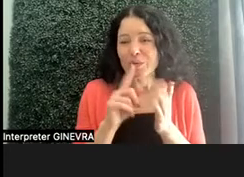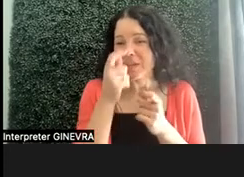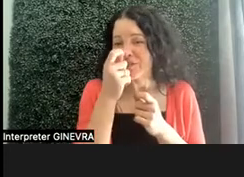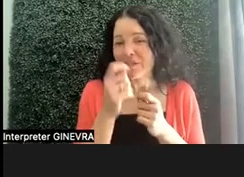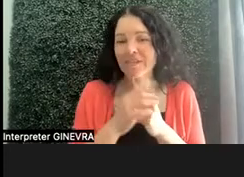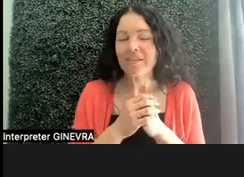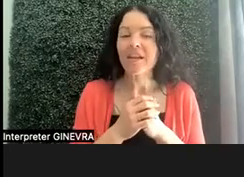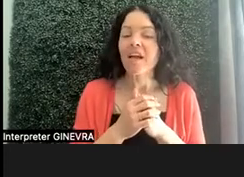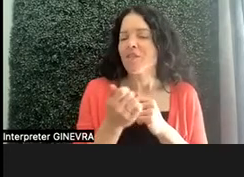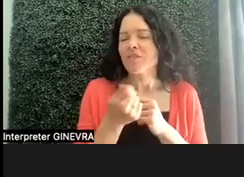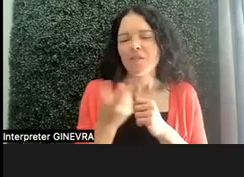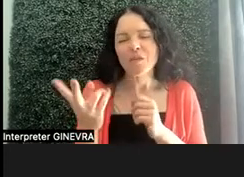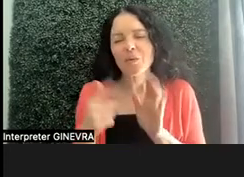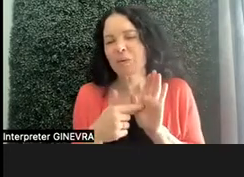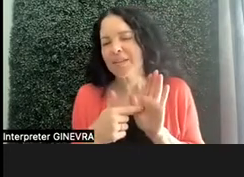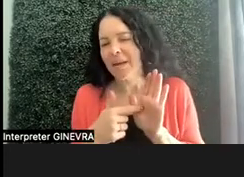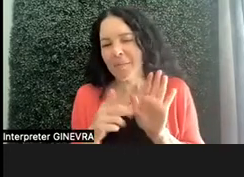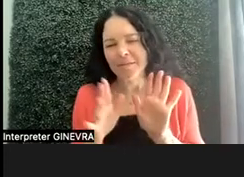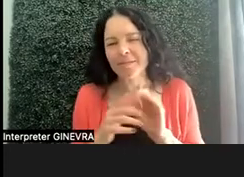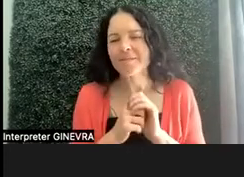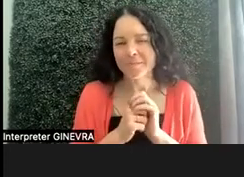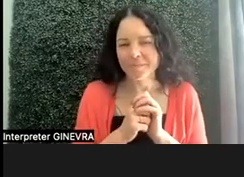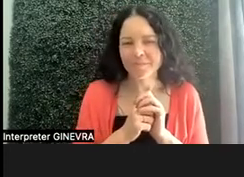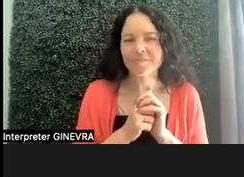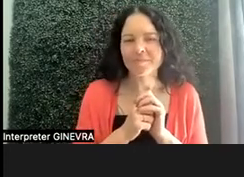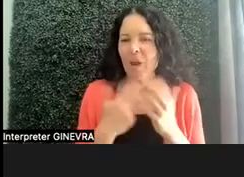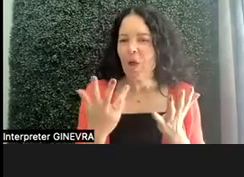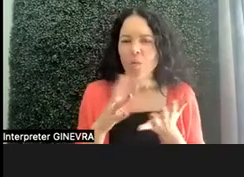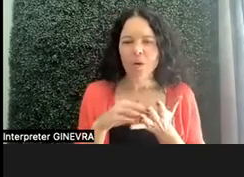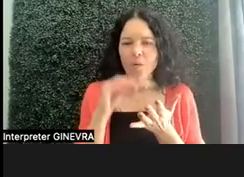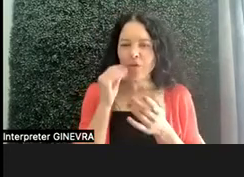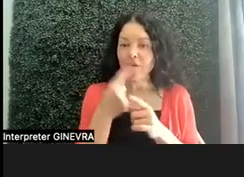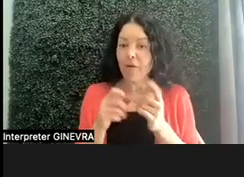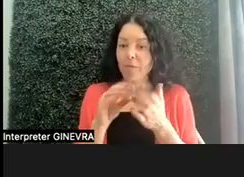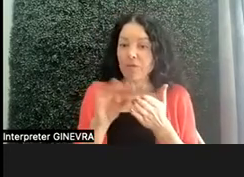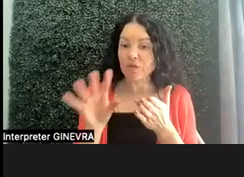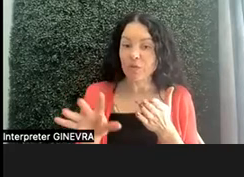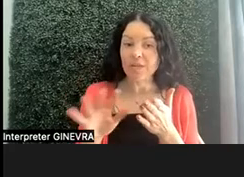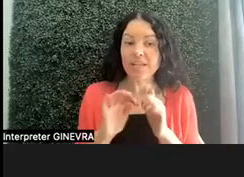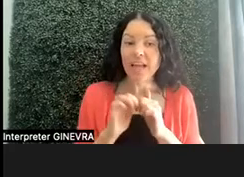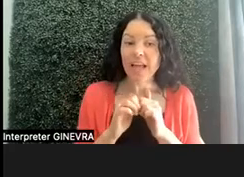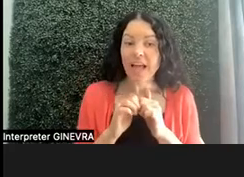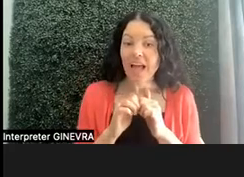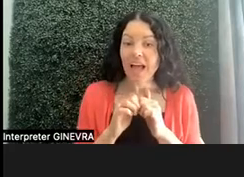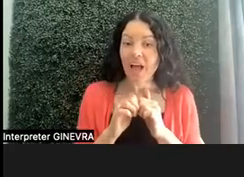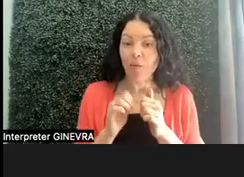So those are just some of the examples of what we learned from the students, and how we created materials, so that we can really